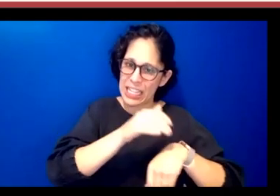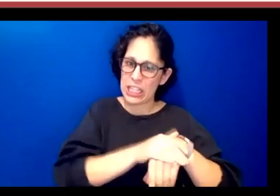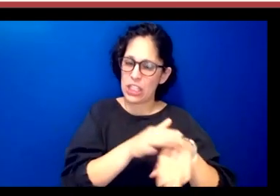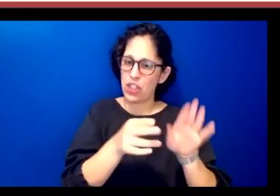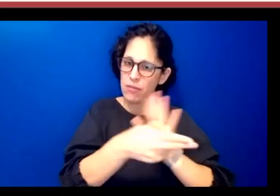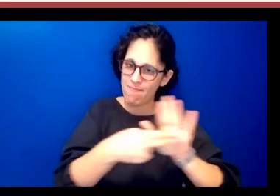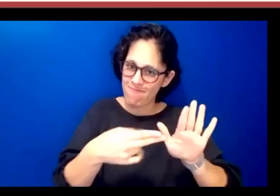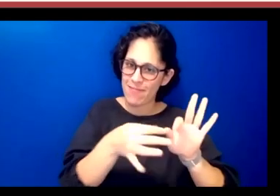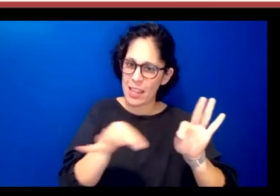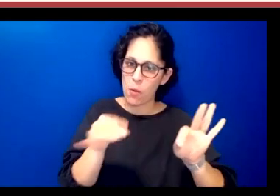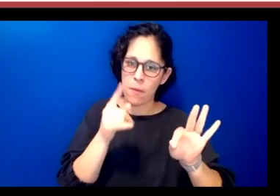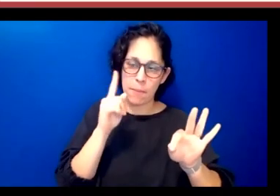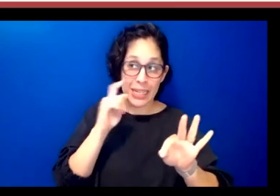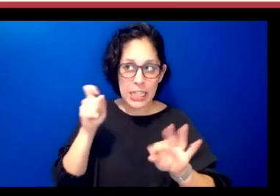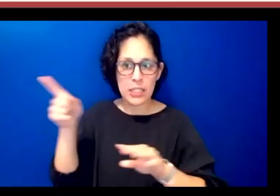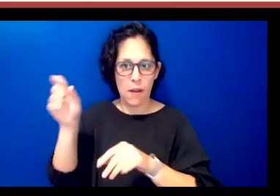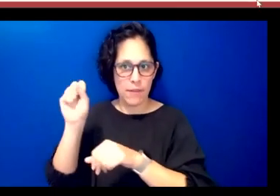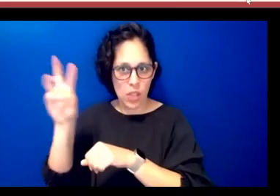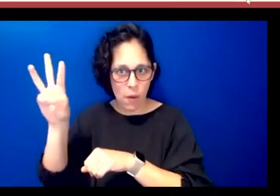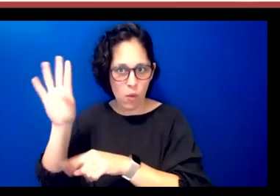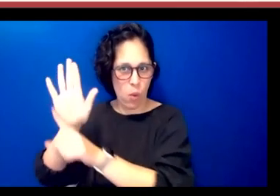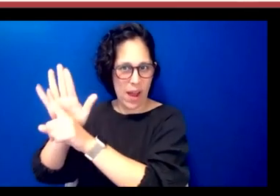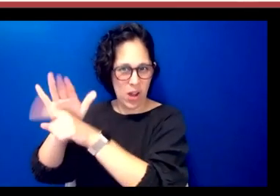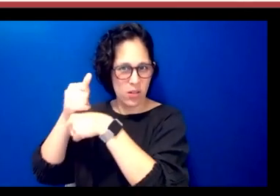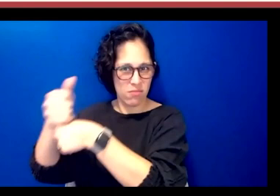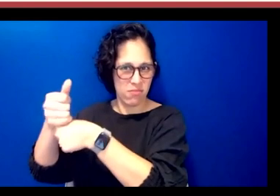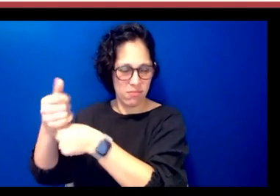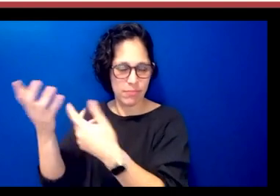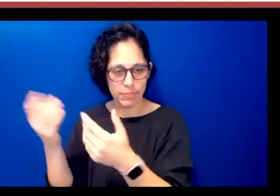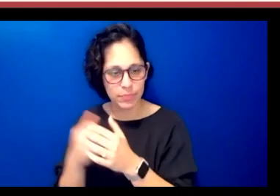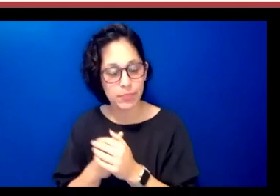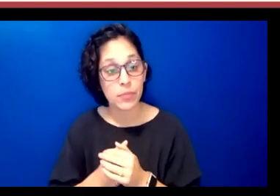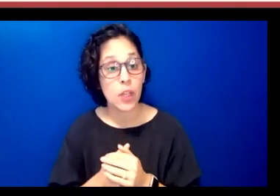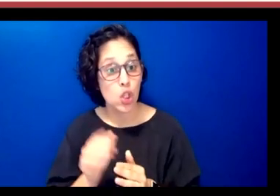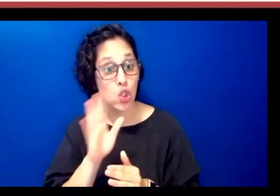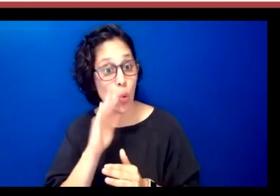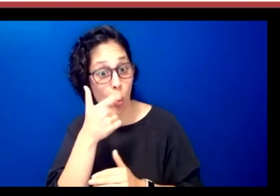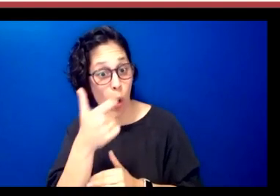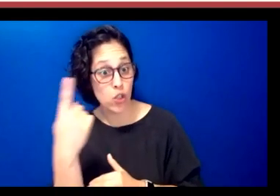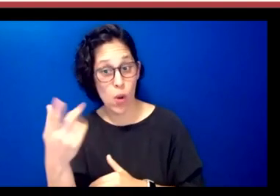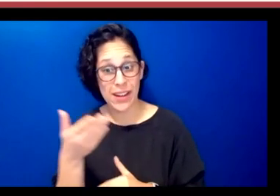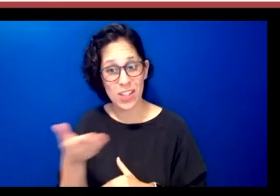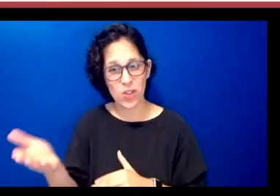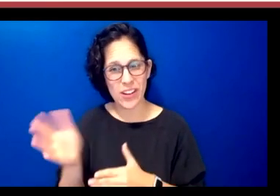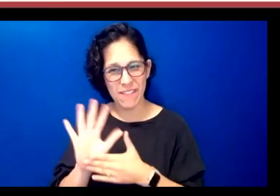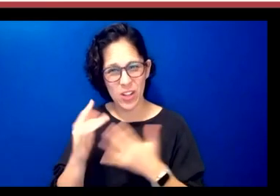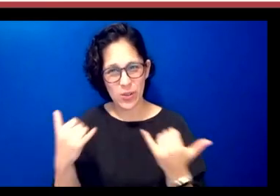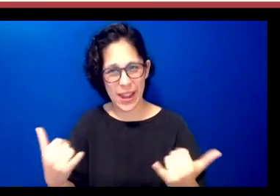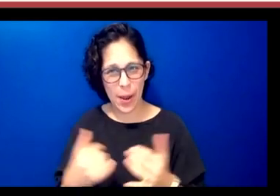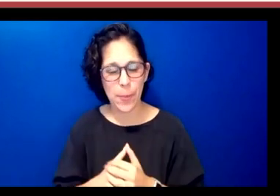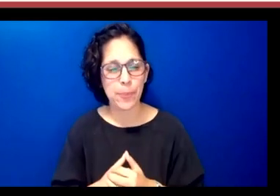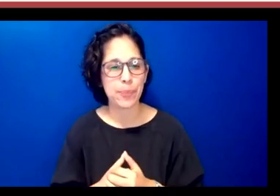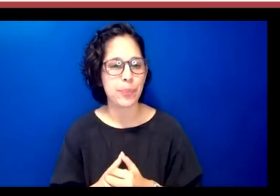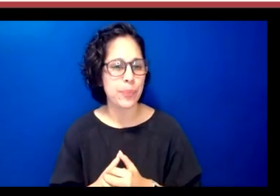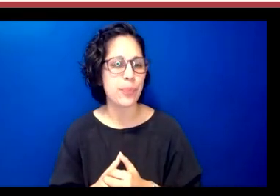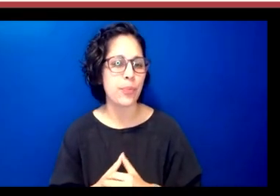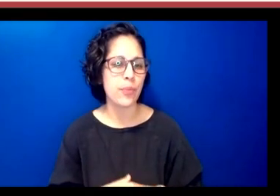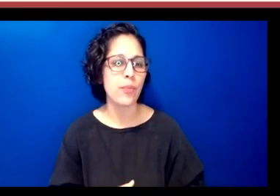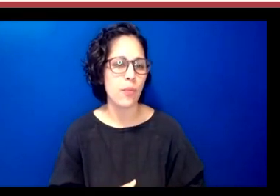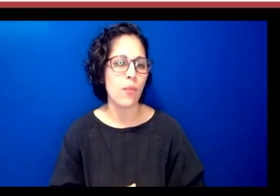to take a look at one of the introductory videos so we're looking at one of them from